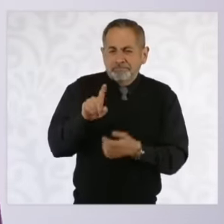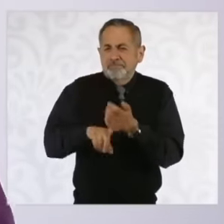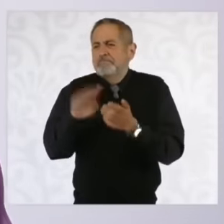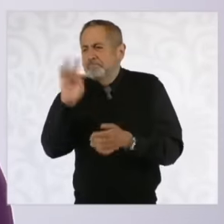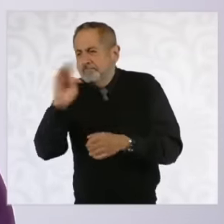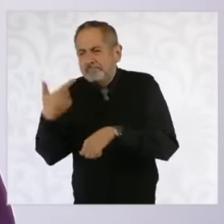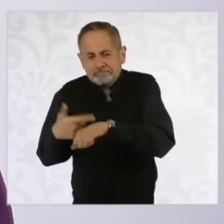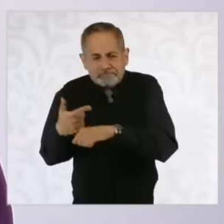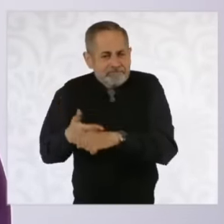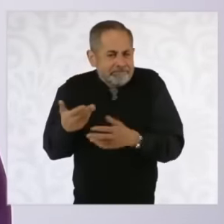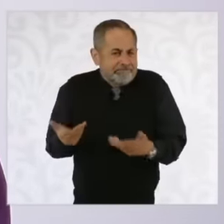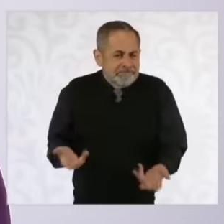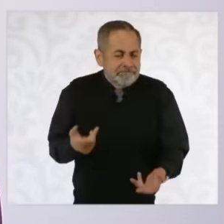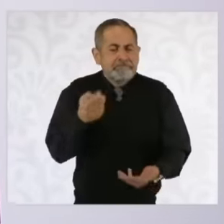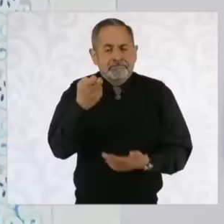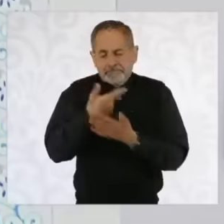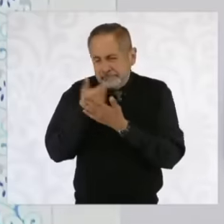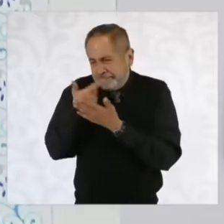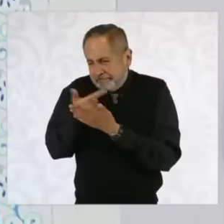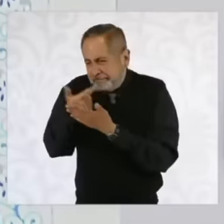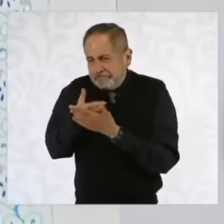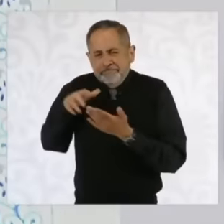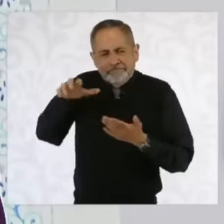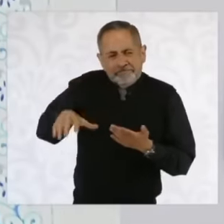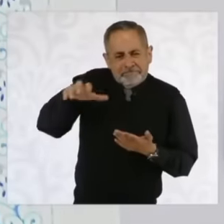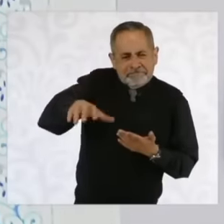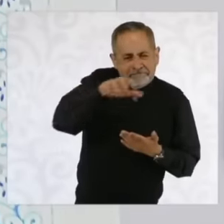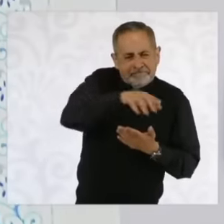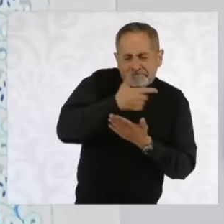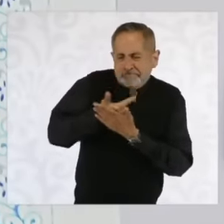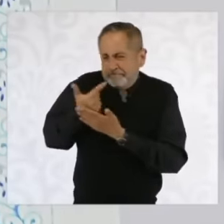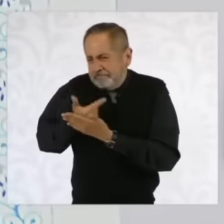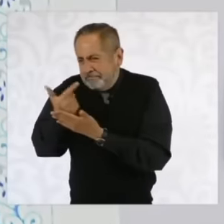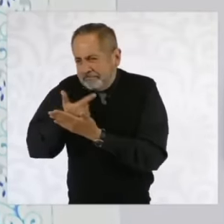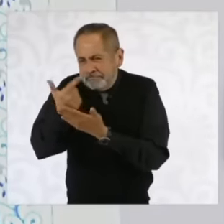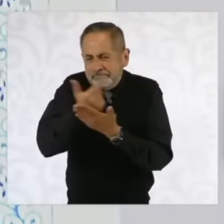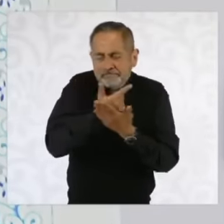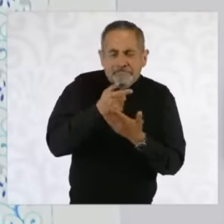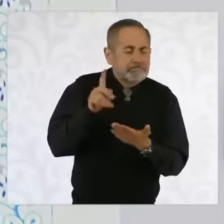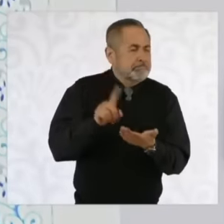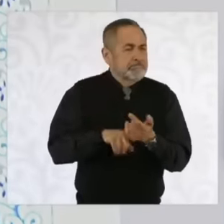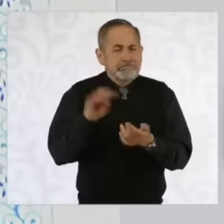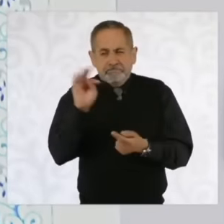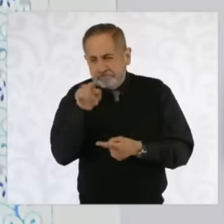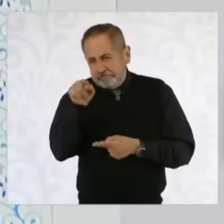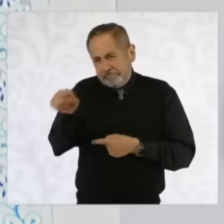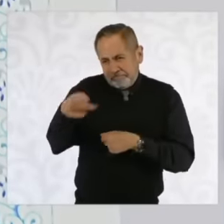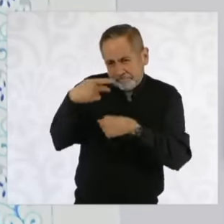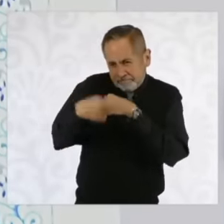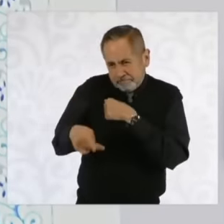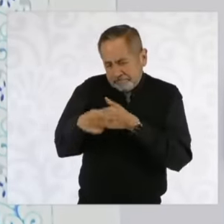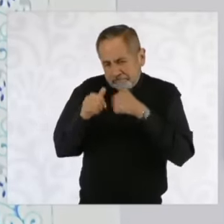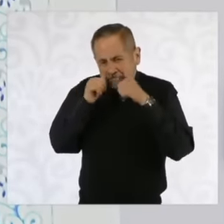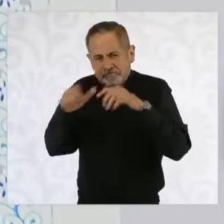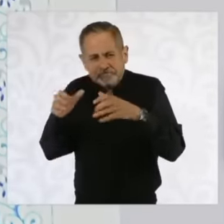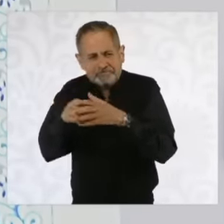in case they do have it, they are vulnerable to the mosquito, because of dengue,